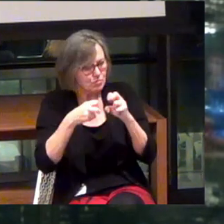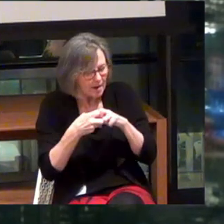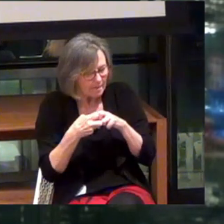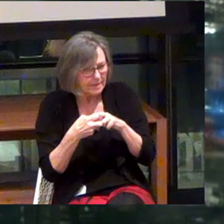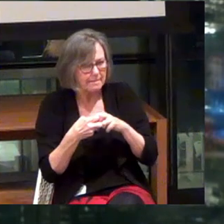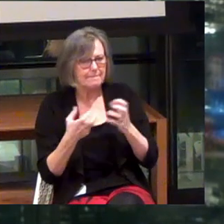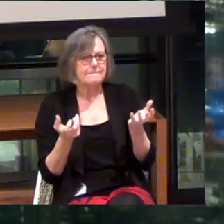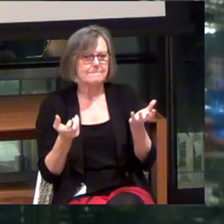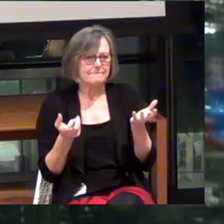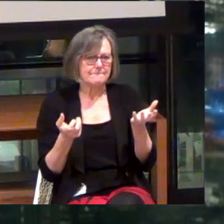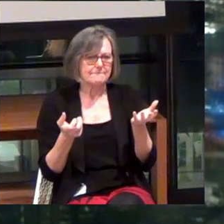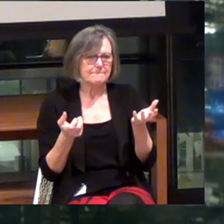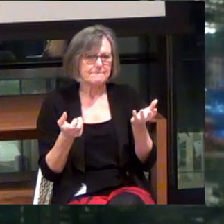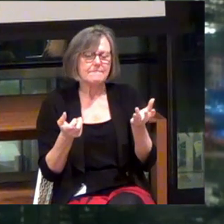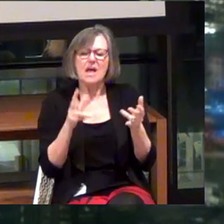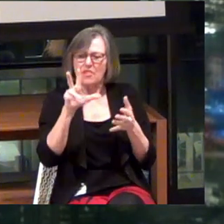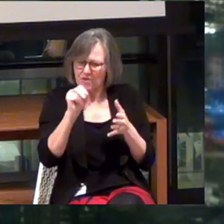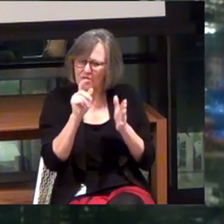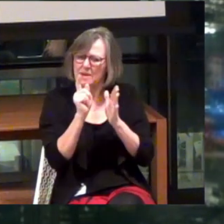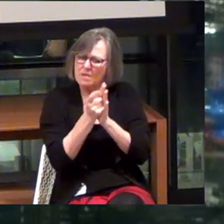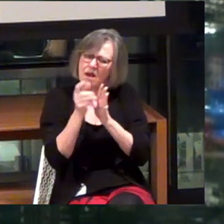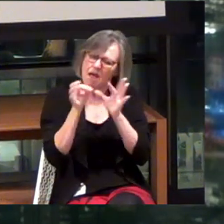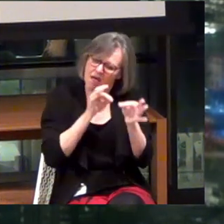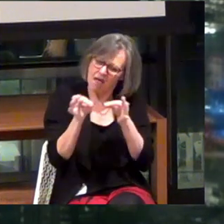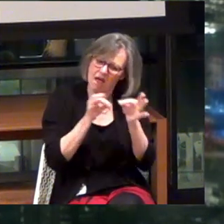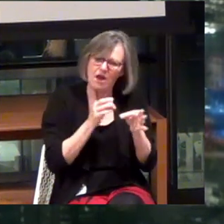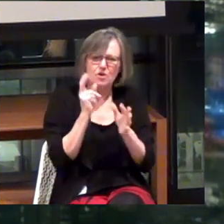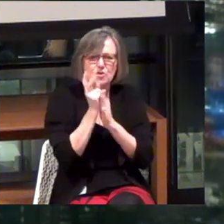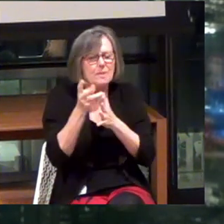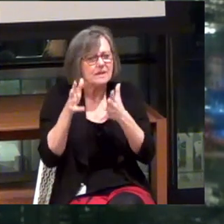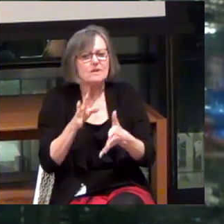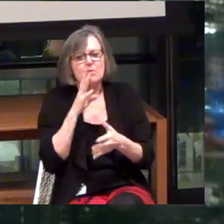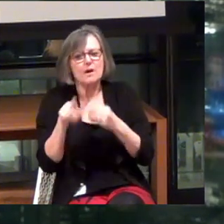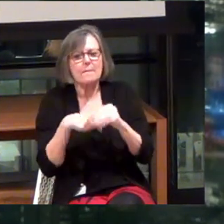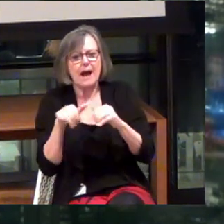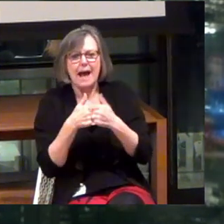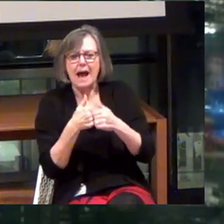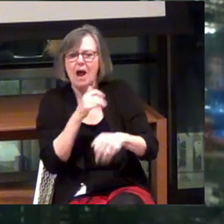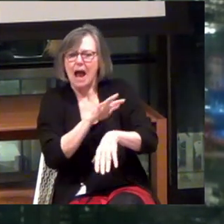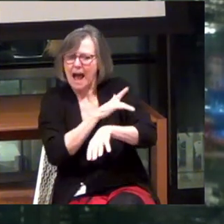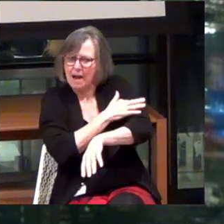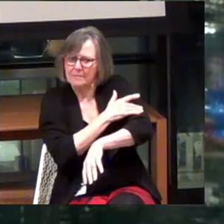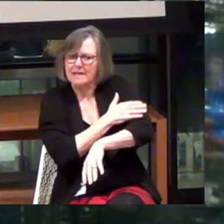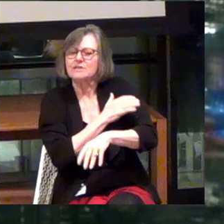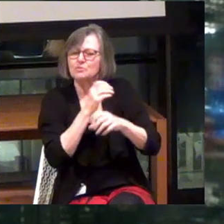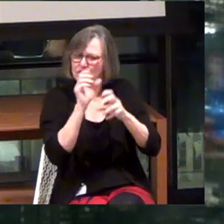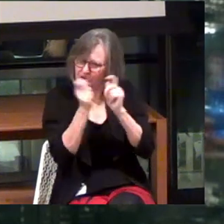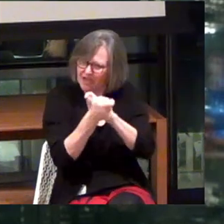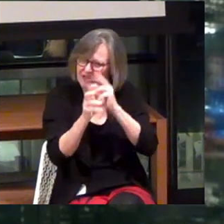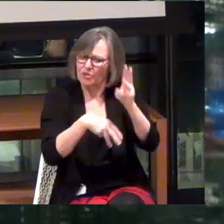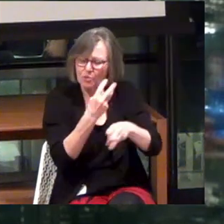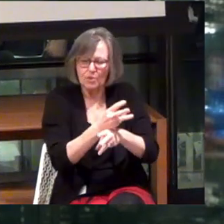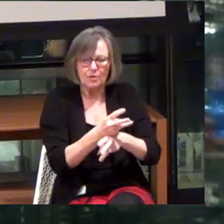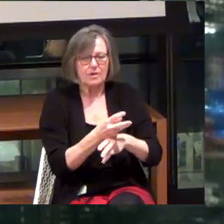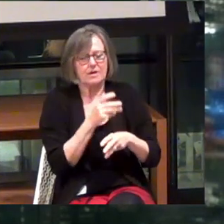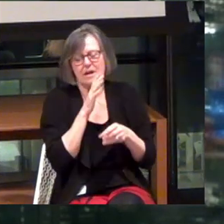30 minutes. I would have 2 minutes left to talk about how haptics is gonna change the world. Wasn't a lot of time.